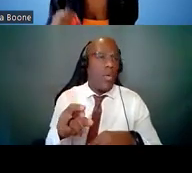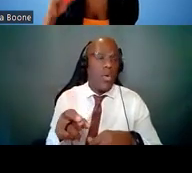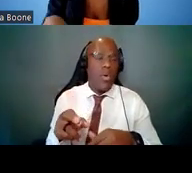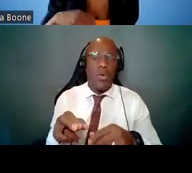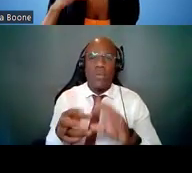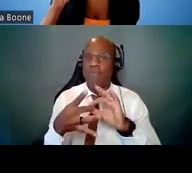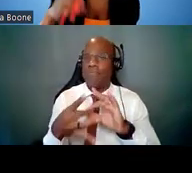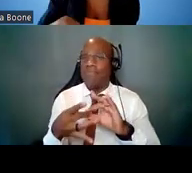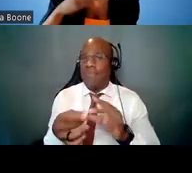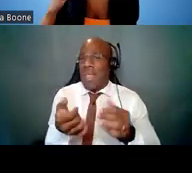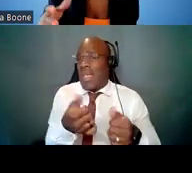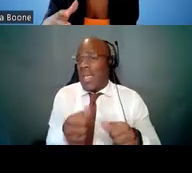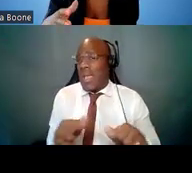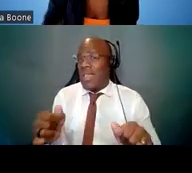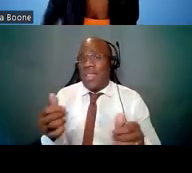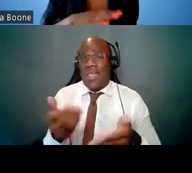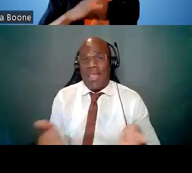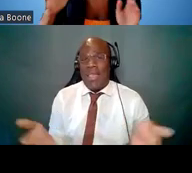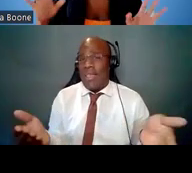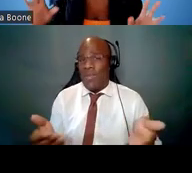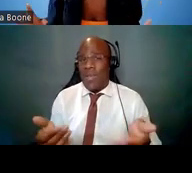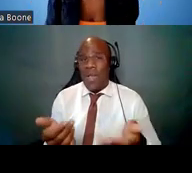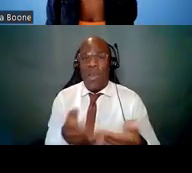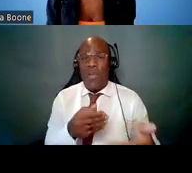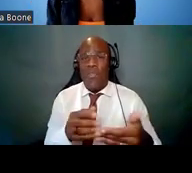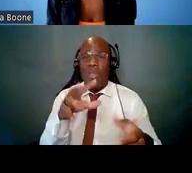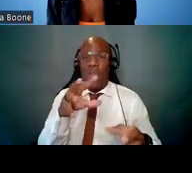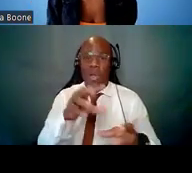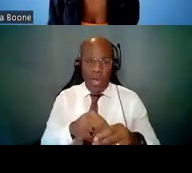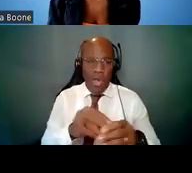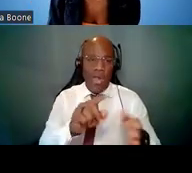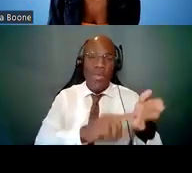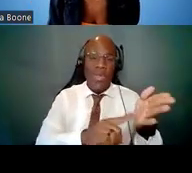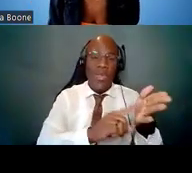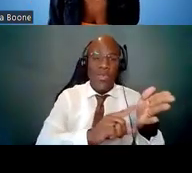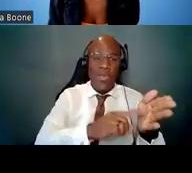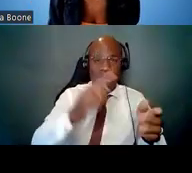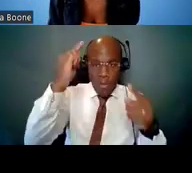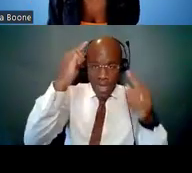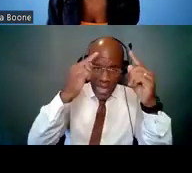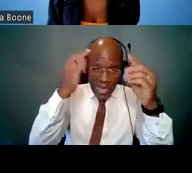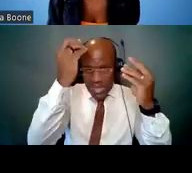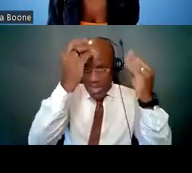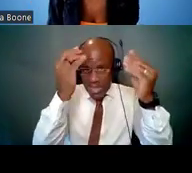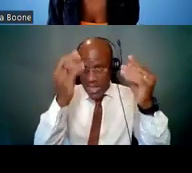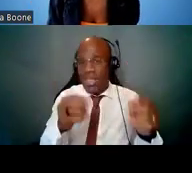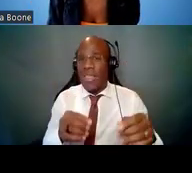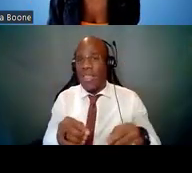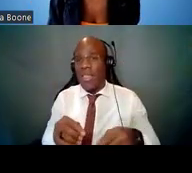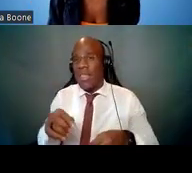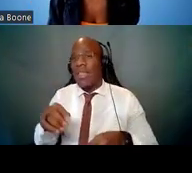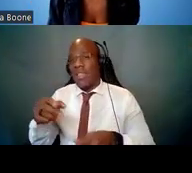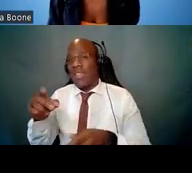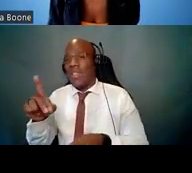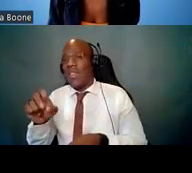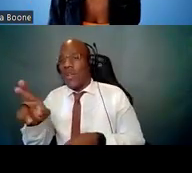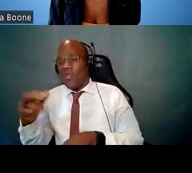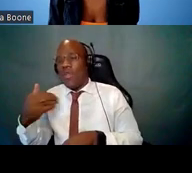Whatever's on the mind of researchers, he's probably got a blog that's out there to address it. So make sure that you stay on top of the hottest news